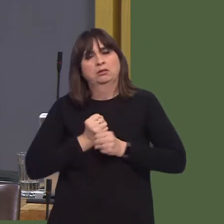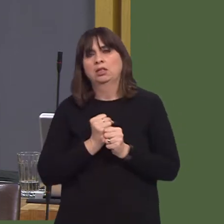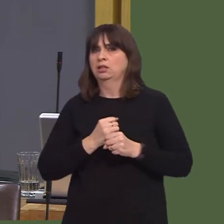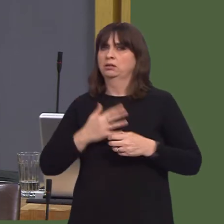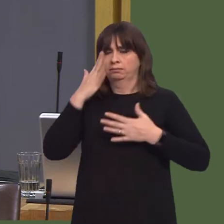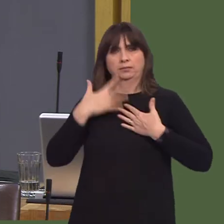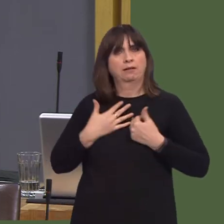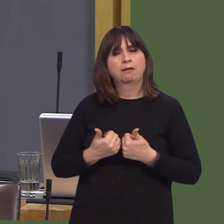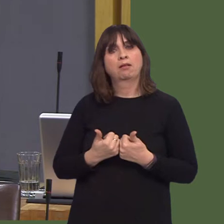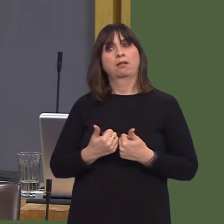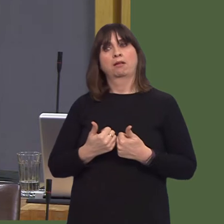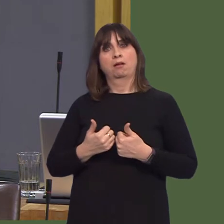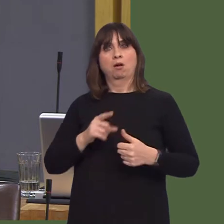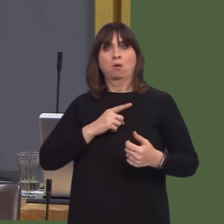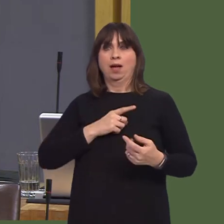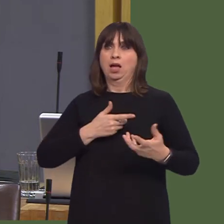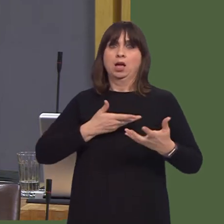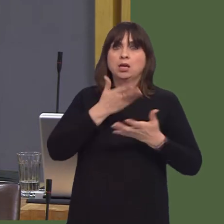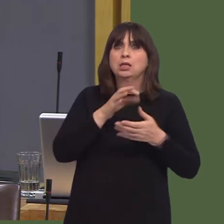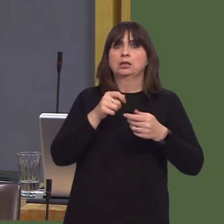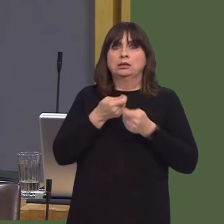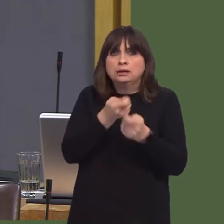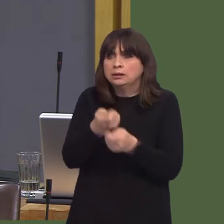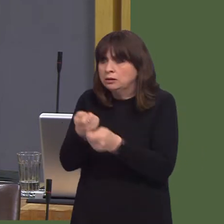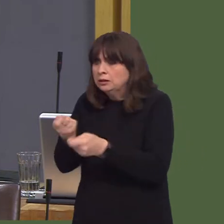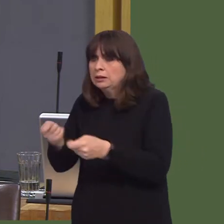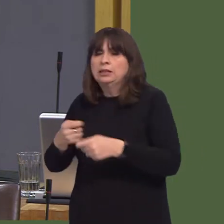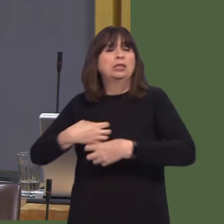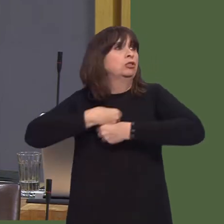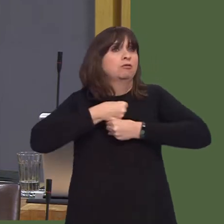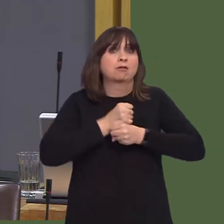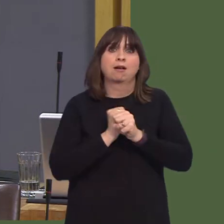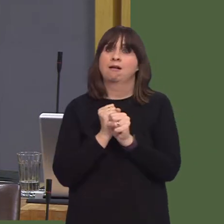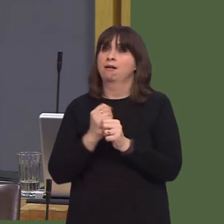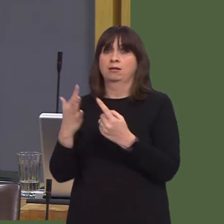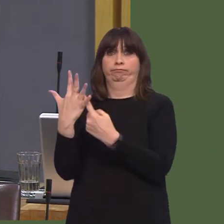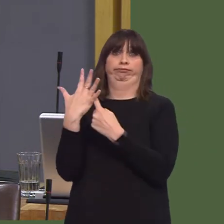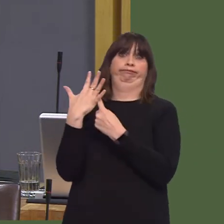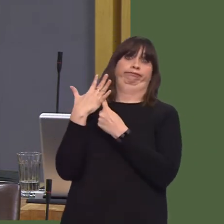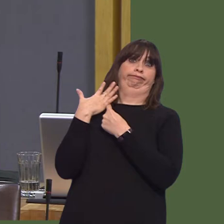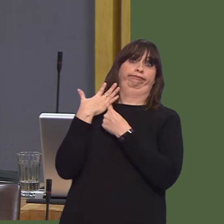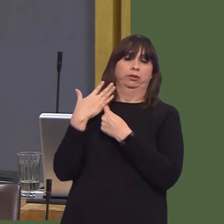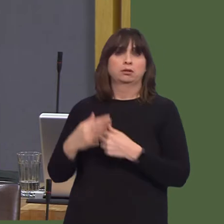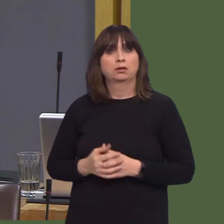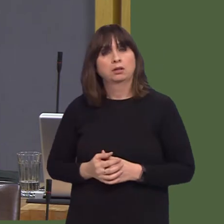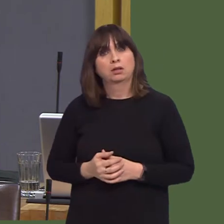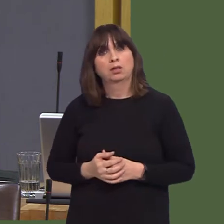adequate care in place during their recuperation? Carwyn Jones AM: That shouldn't happen, of course. It's a matter for all local authorities to ensure that doesn't happen.